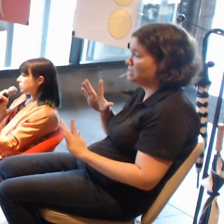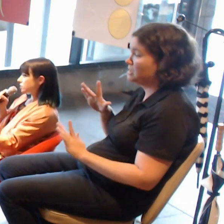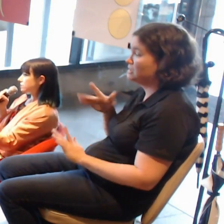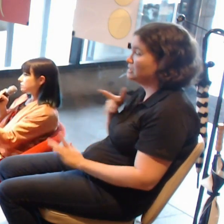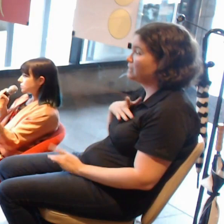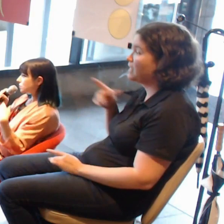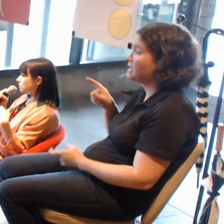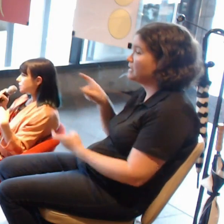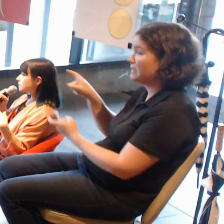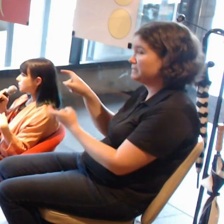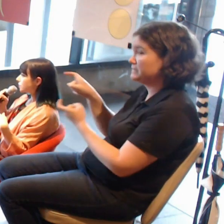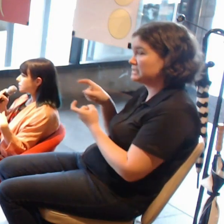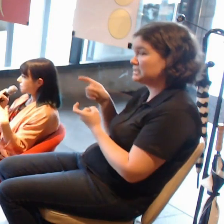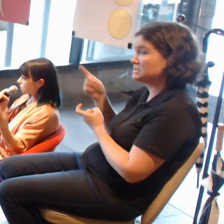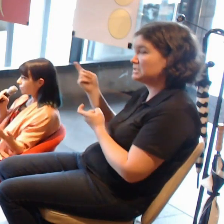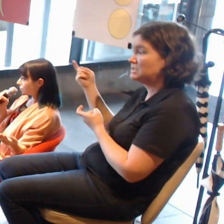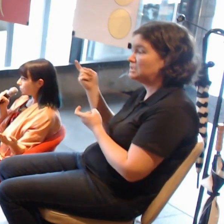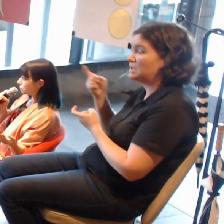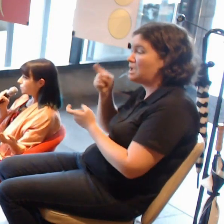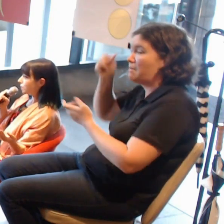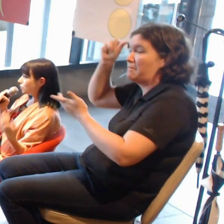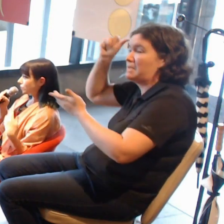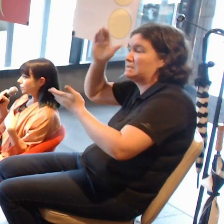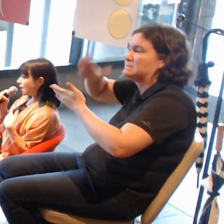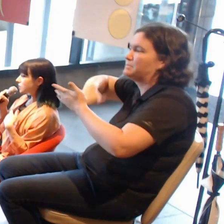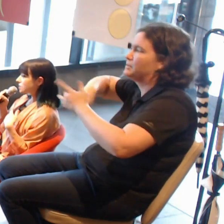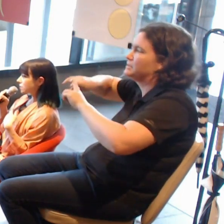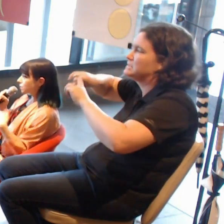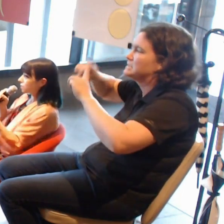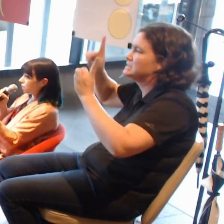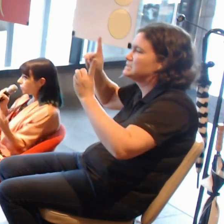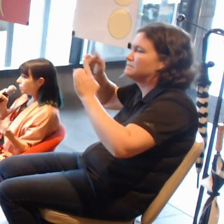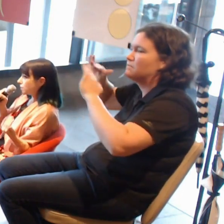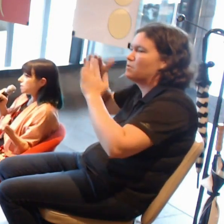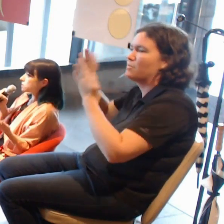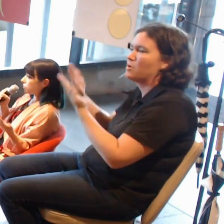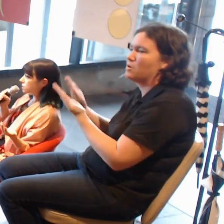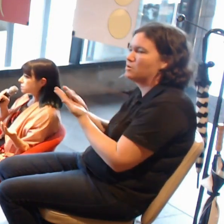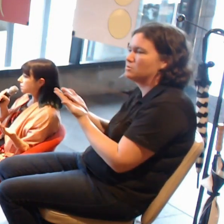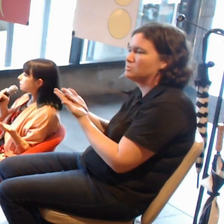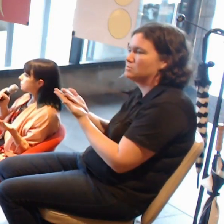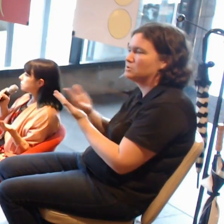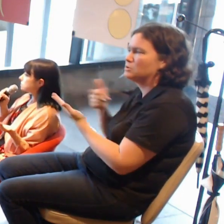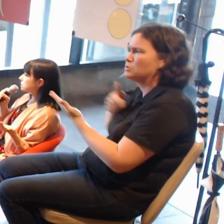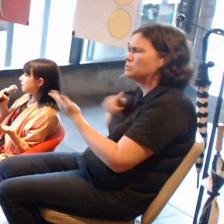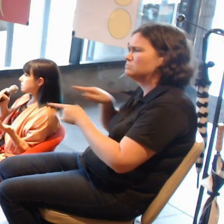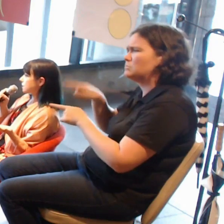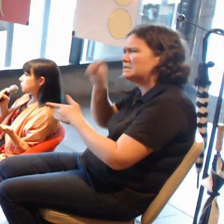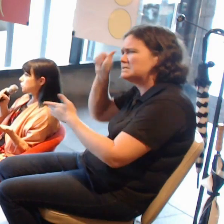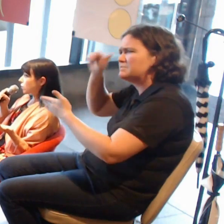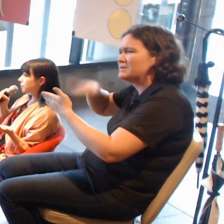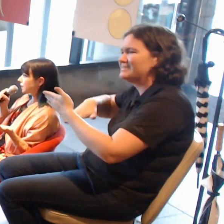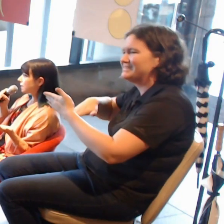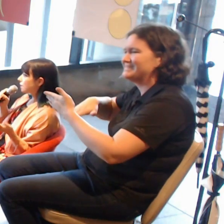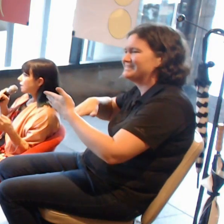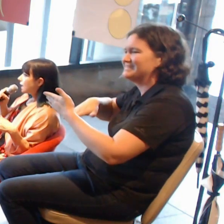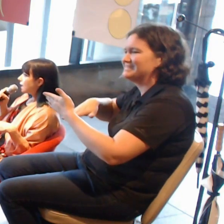where you weren't actually...you are experiencing it but you didn't have autonomy.